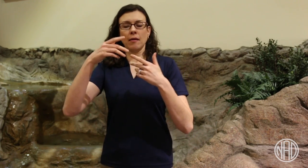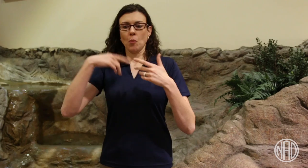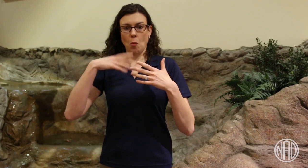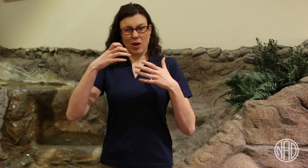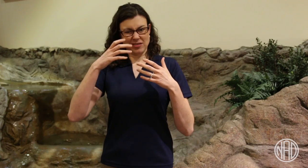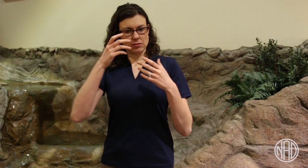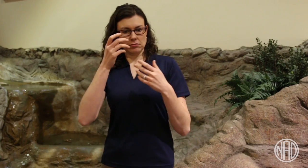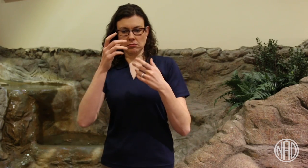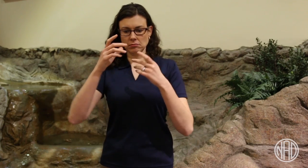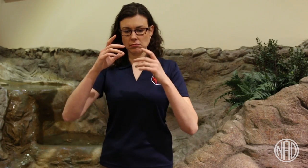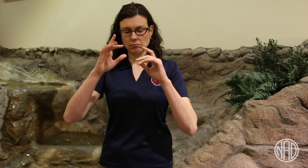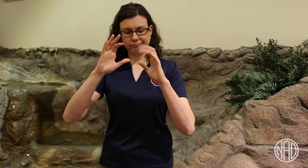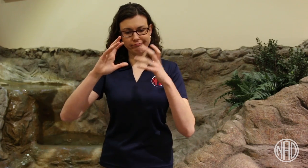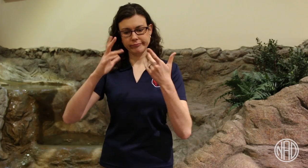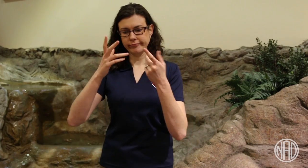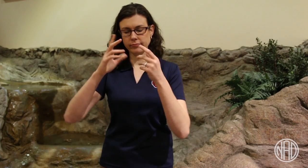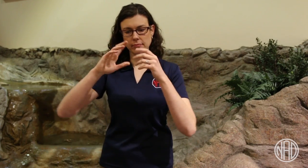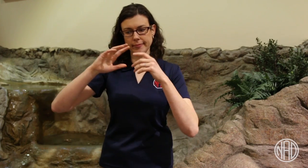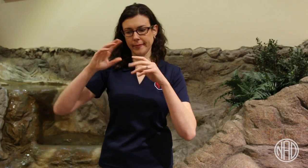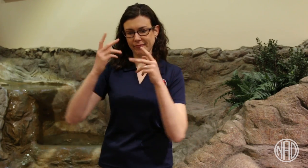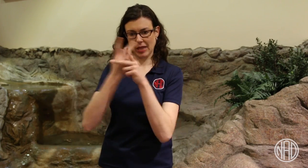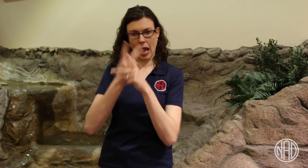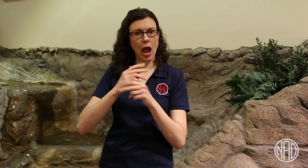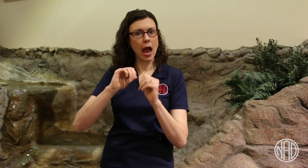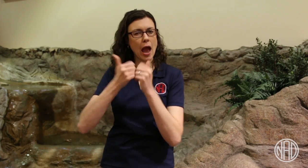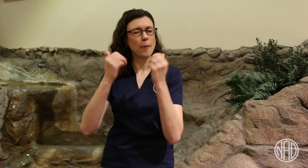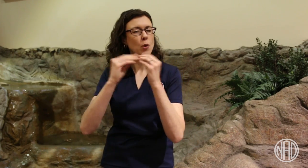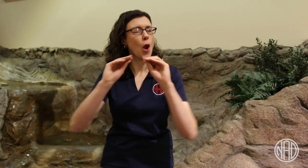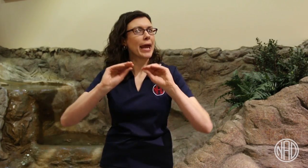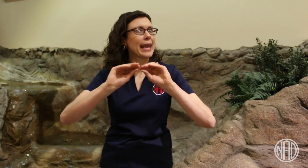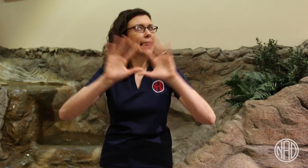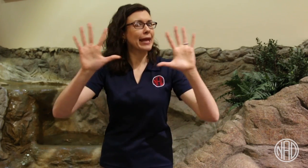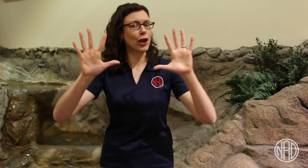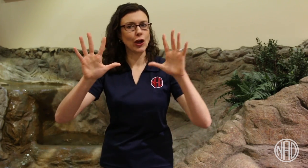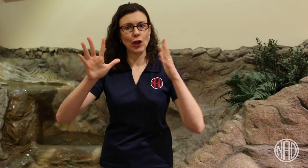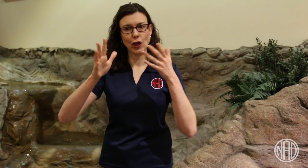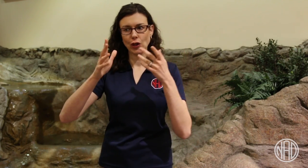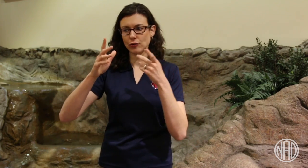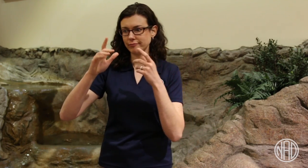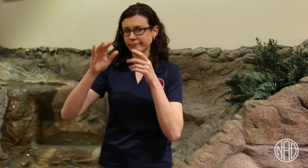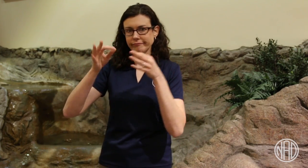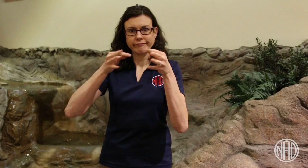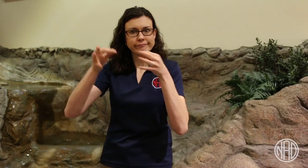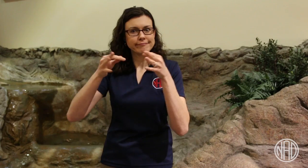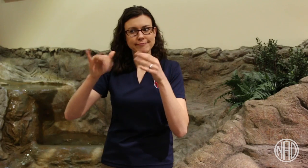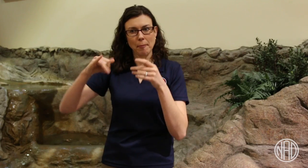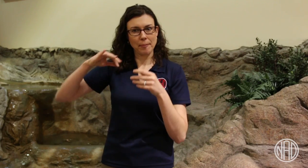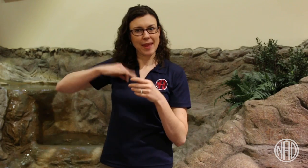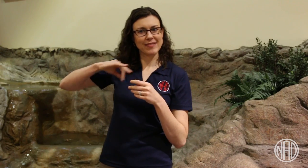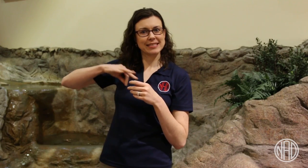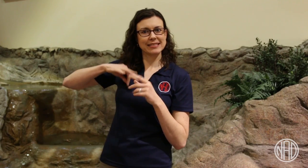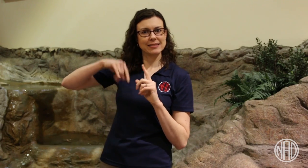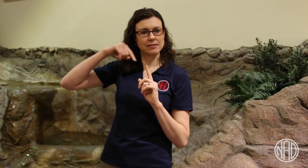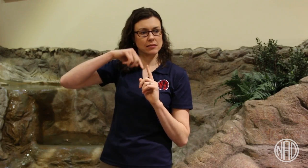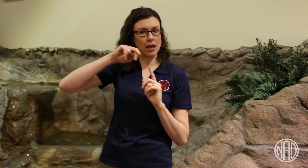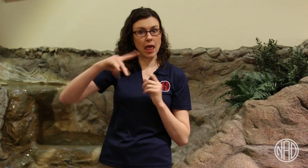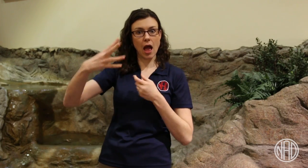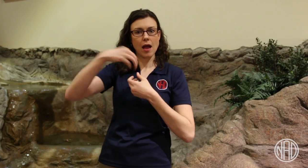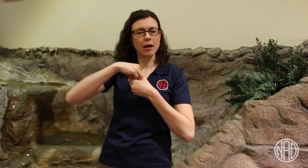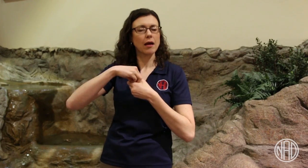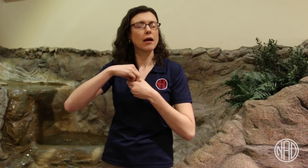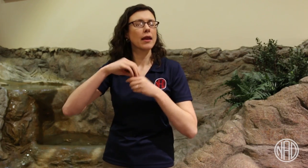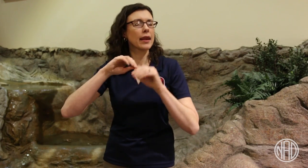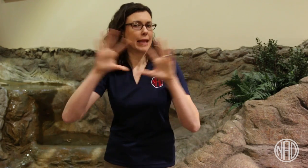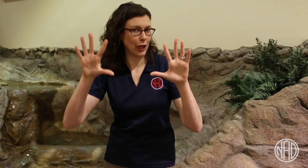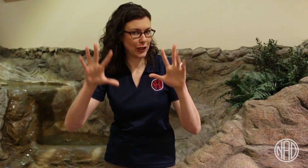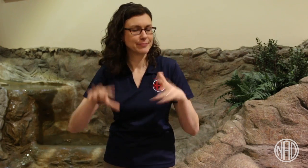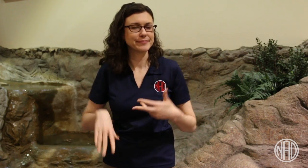We also want to make clearer the benefits of membership.